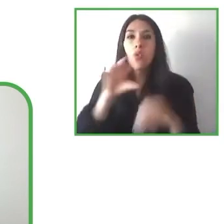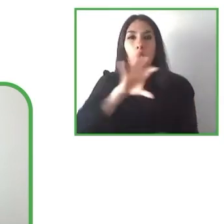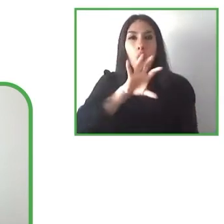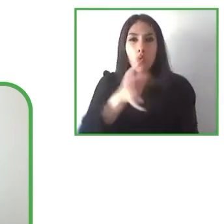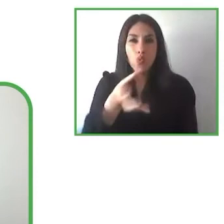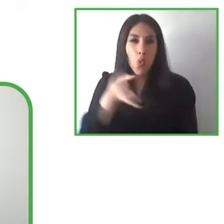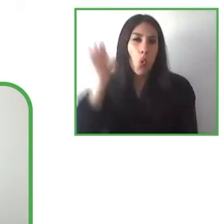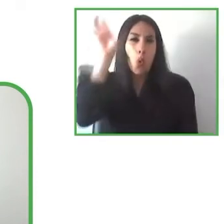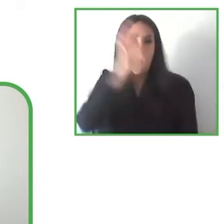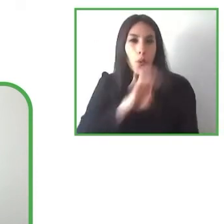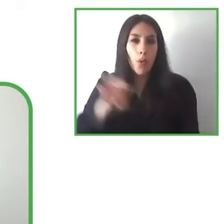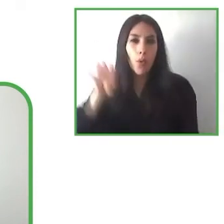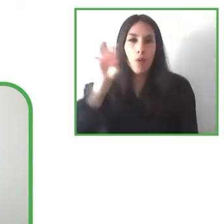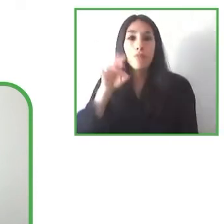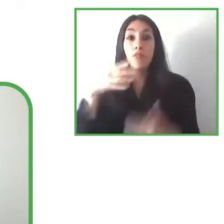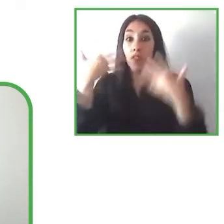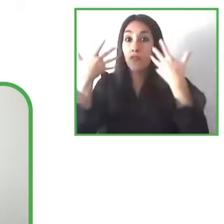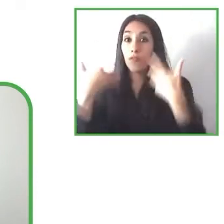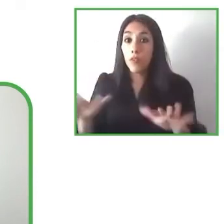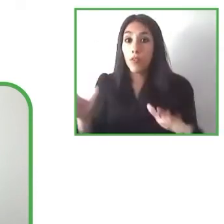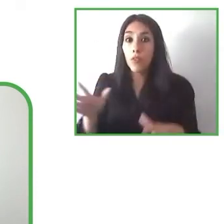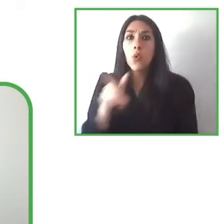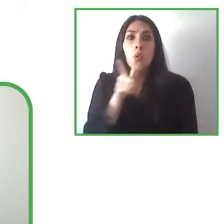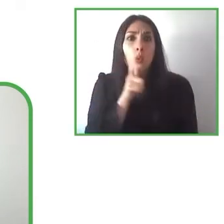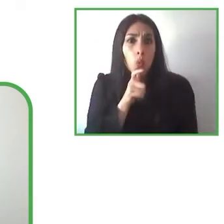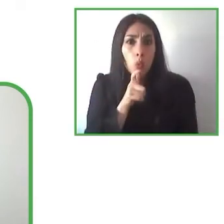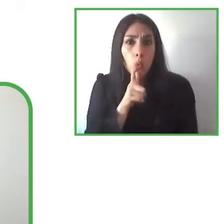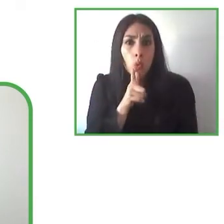and that is also always our goal, so we always try to work together with the healthcare